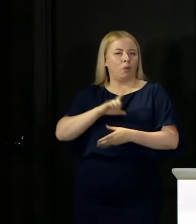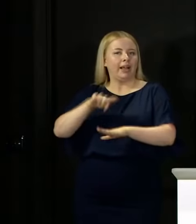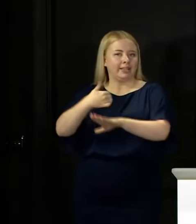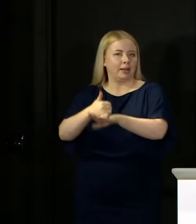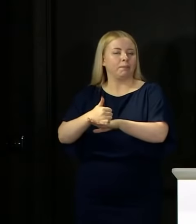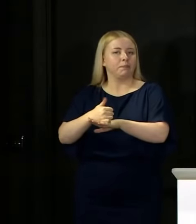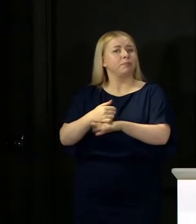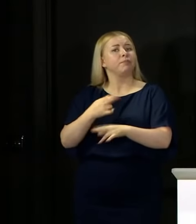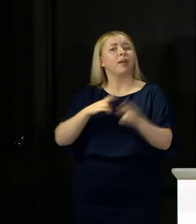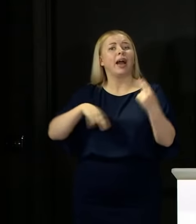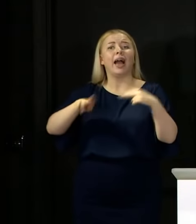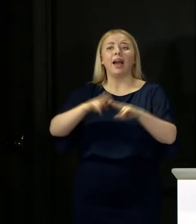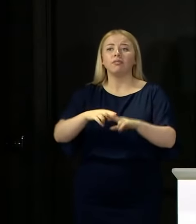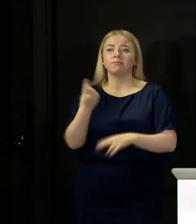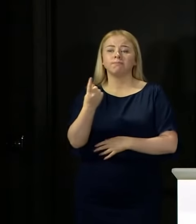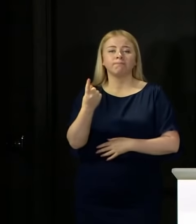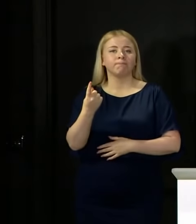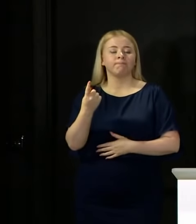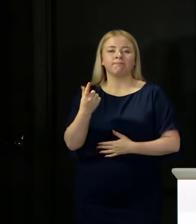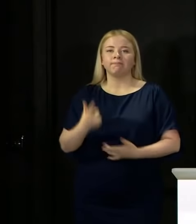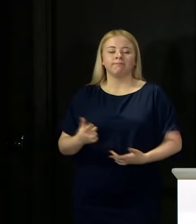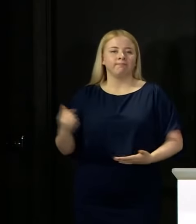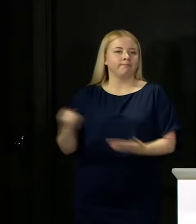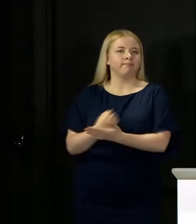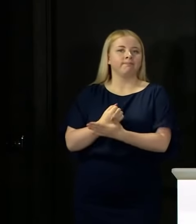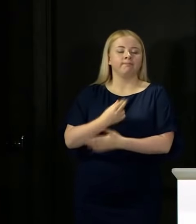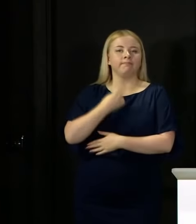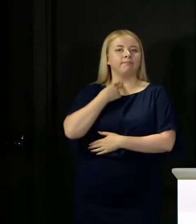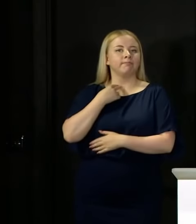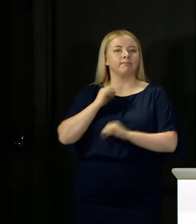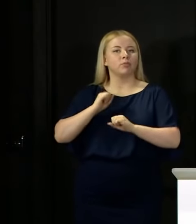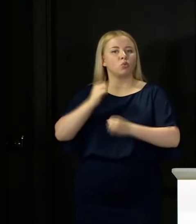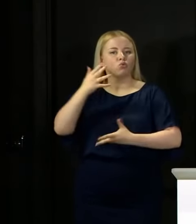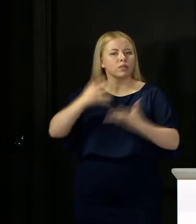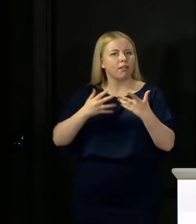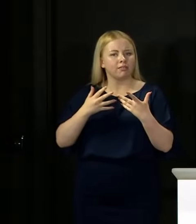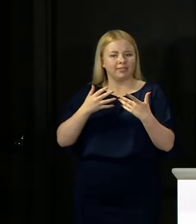If you are a young person that's disappointed in your results, you have that option of appealing.